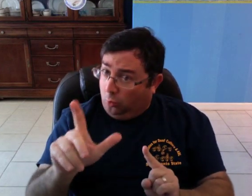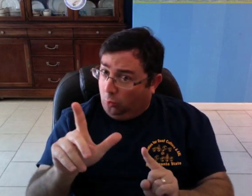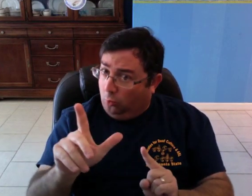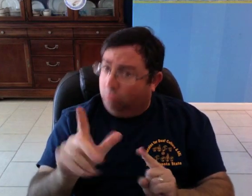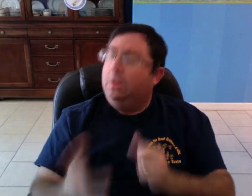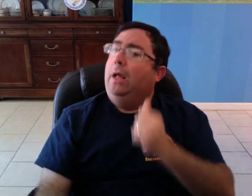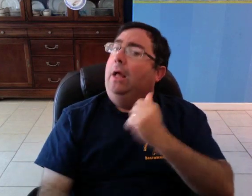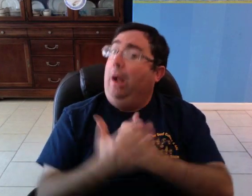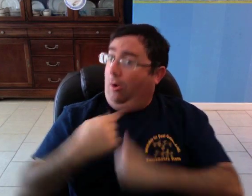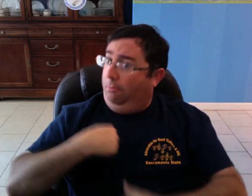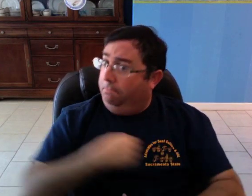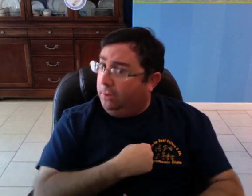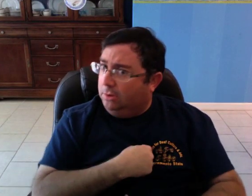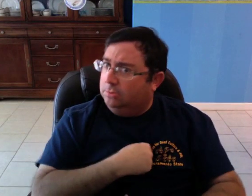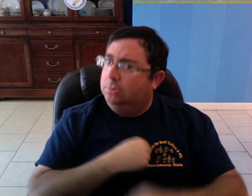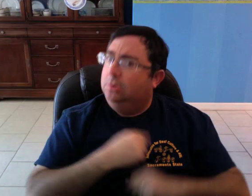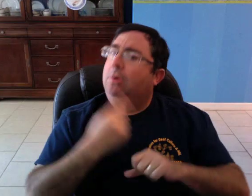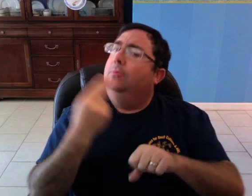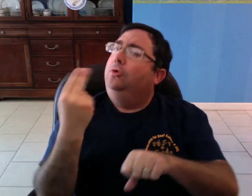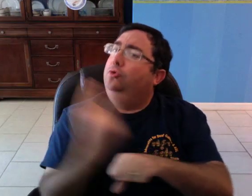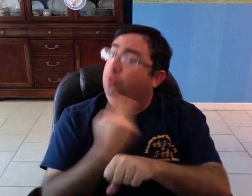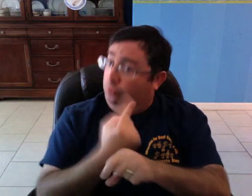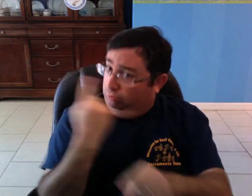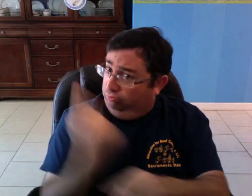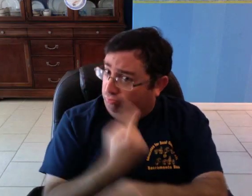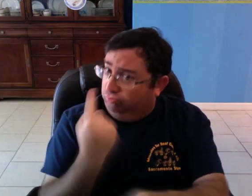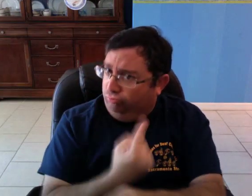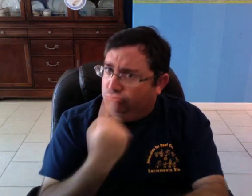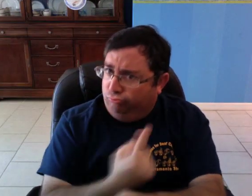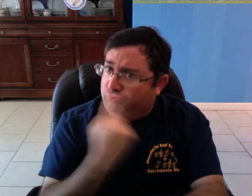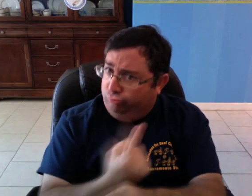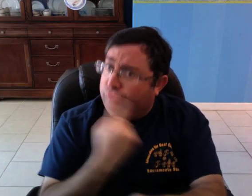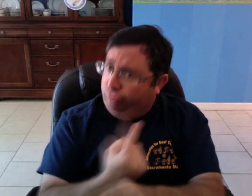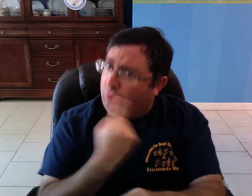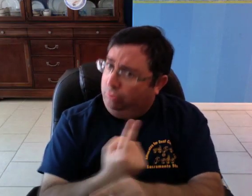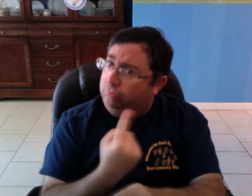which helps us when it is used.